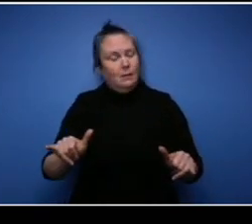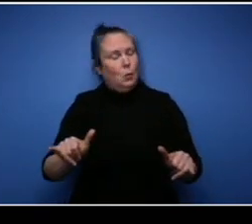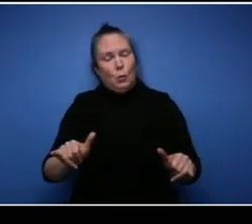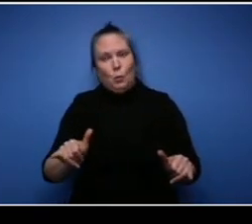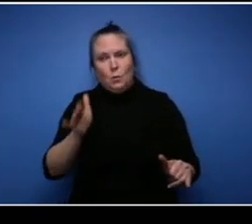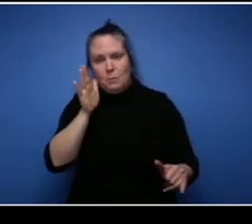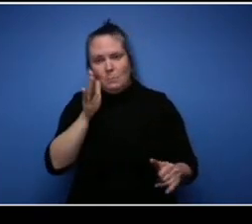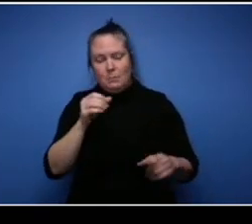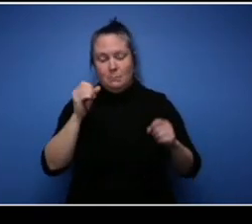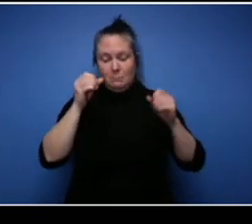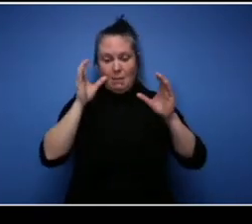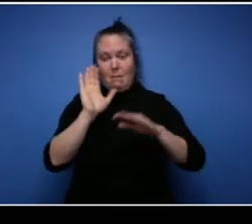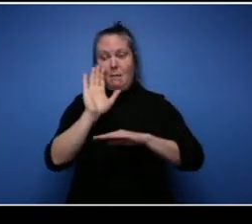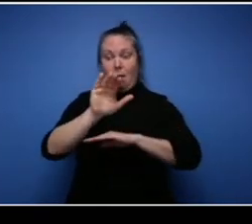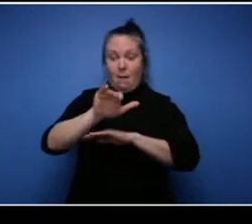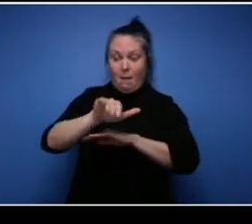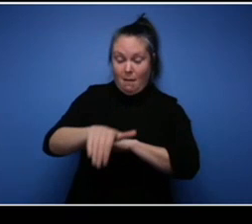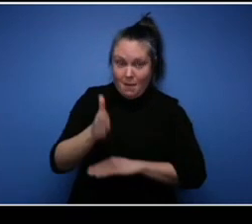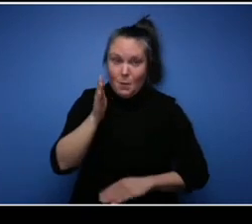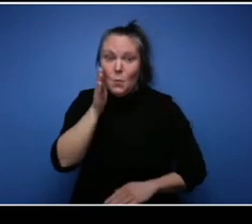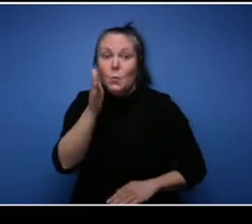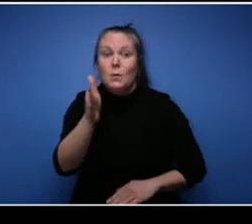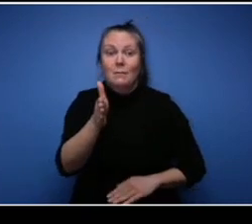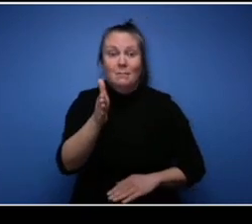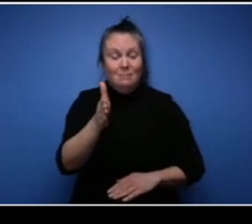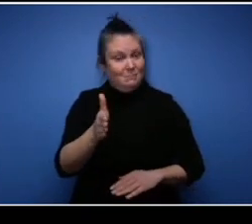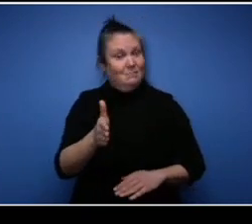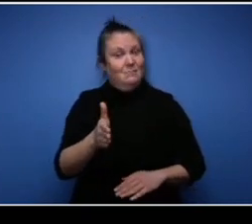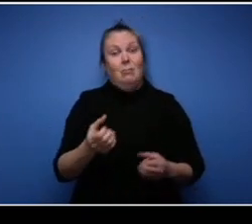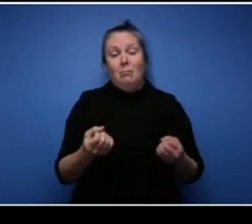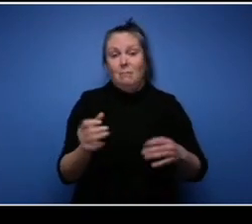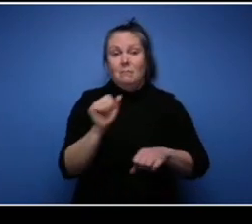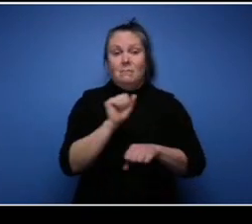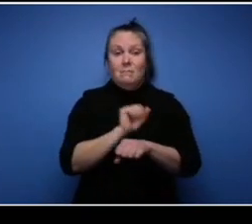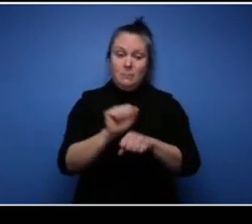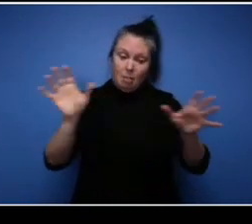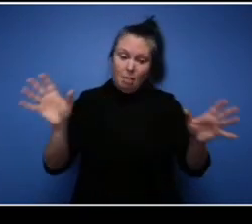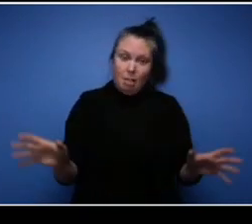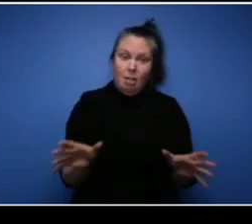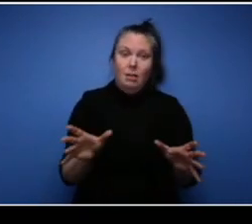to have a time management that's realistic to your lifestyle. Don't go on Google and